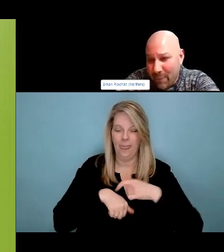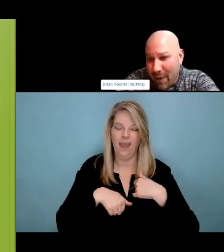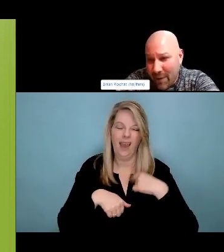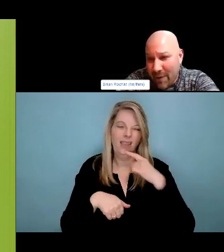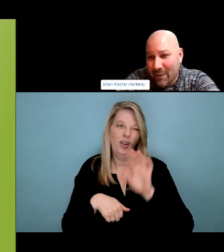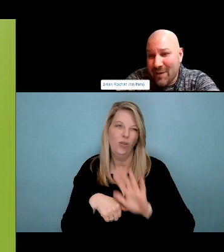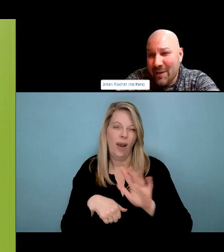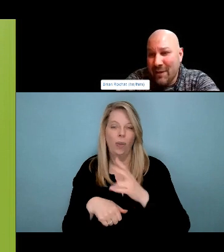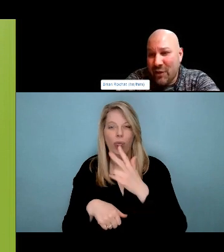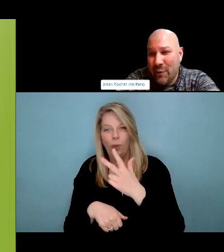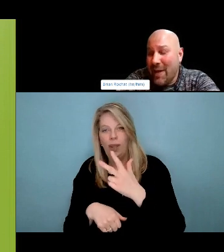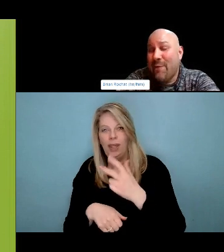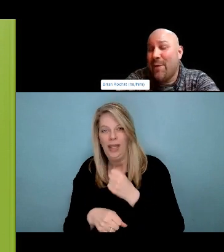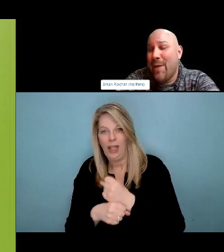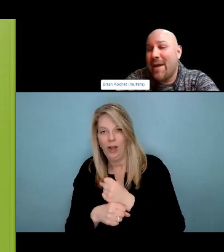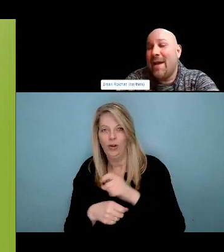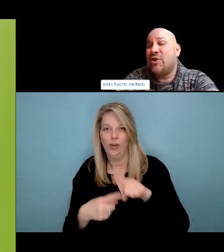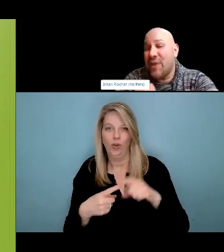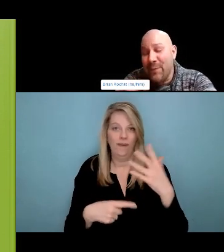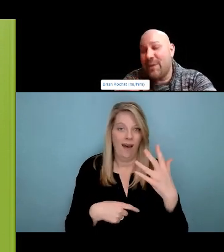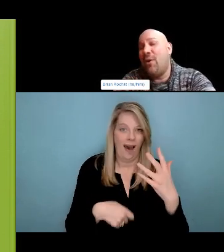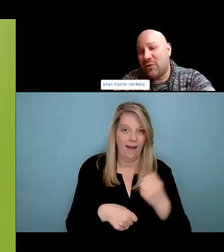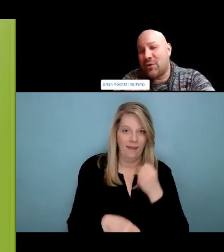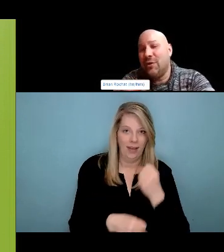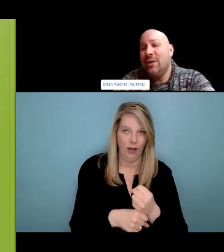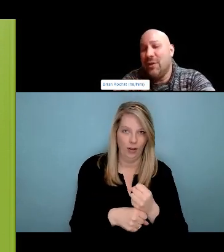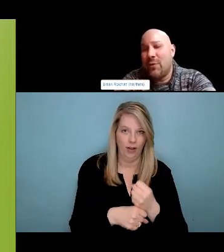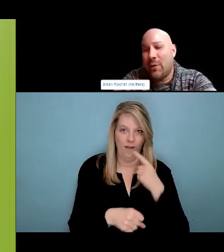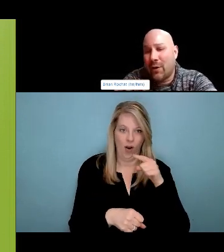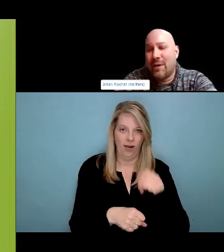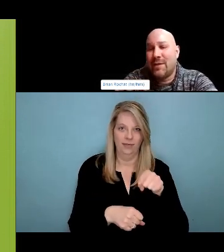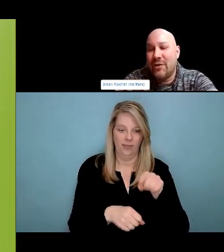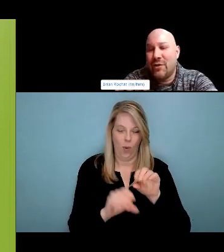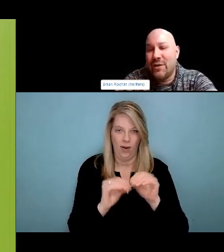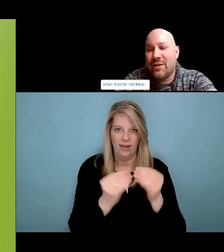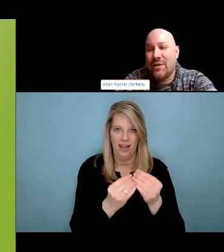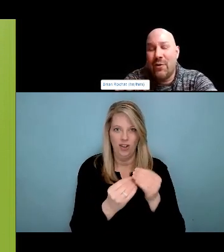work, how do we increase access to Naloxone, throughout the city of Winnipeg.